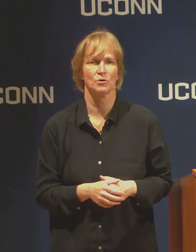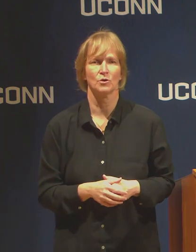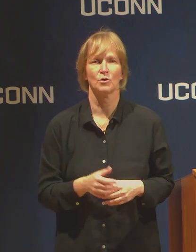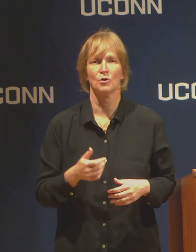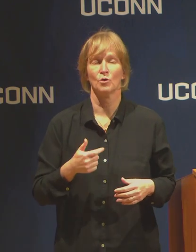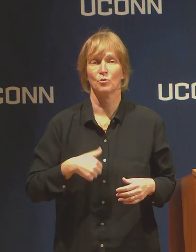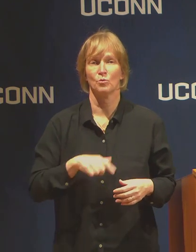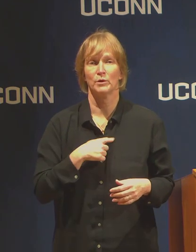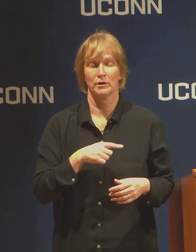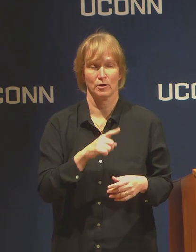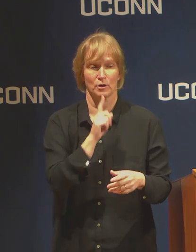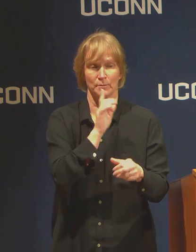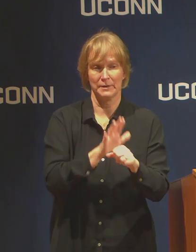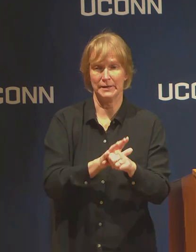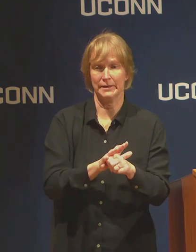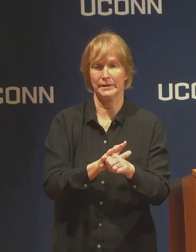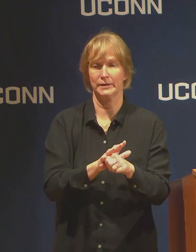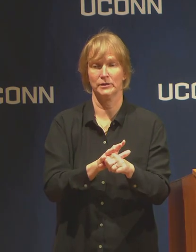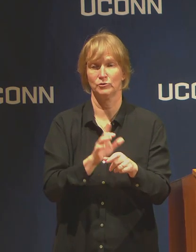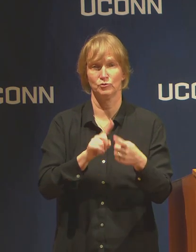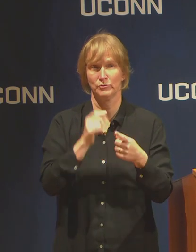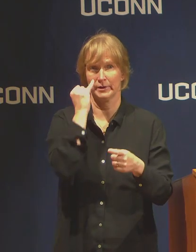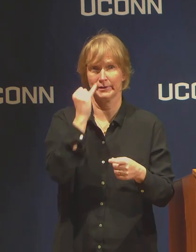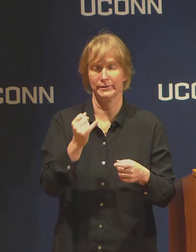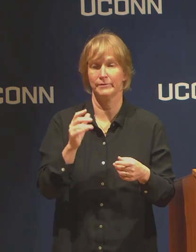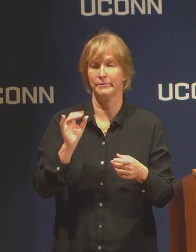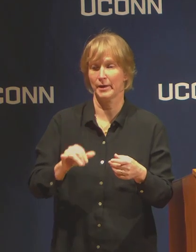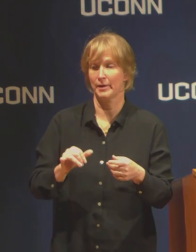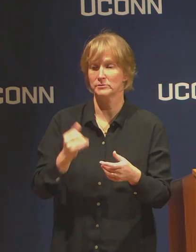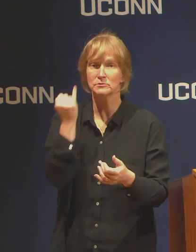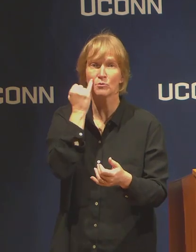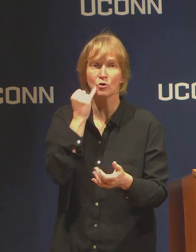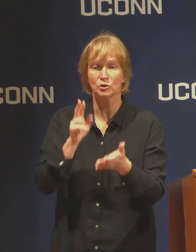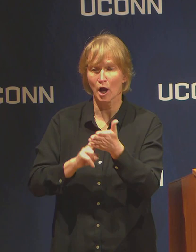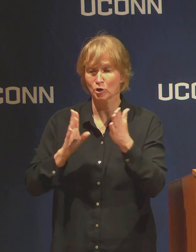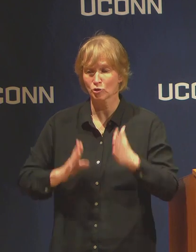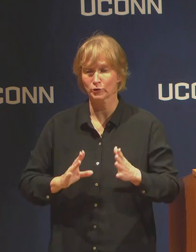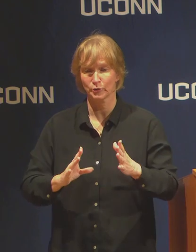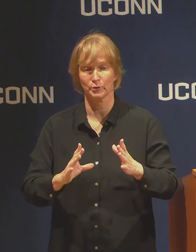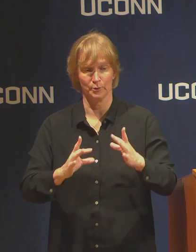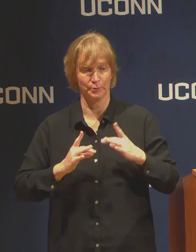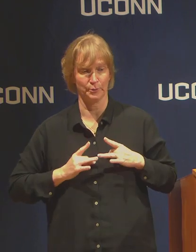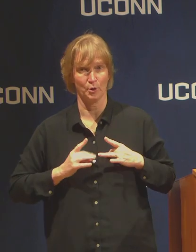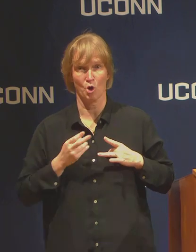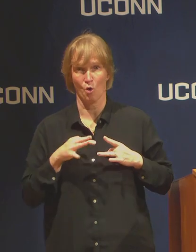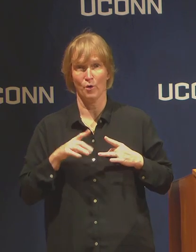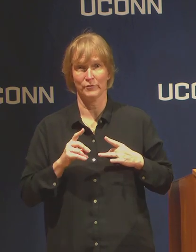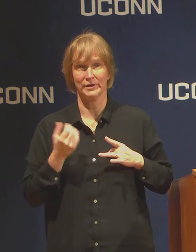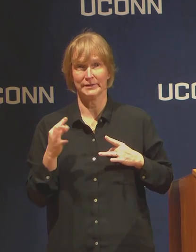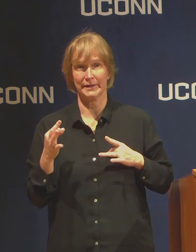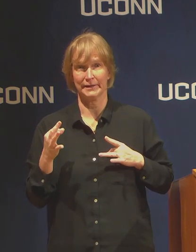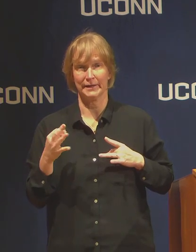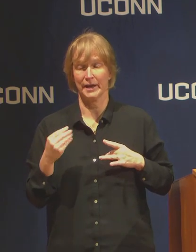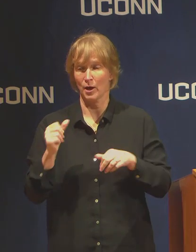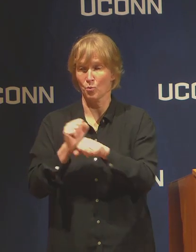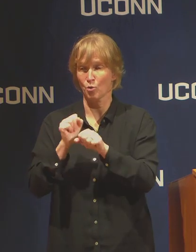a contractor has COVID 19 on their job site and employees have to stay home,